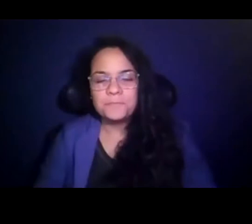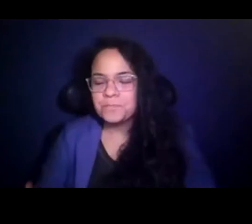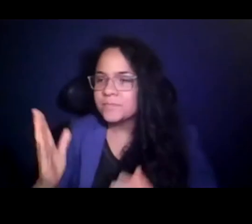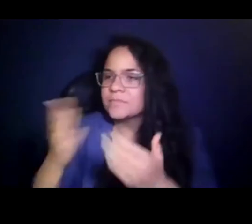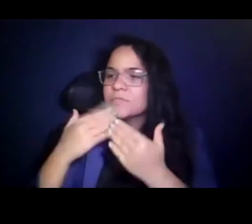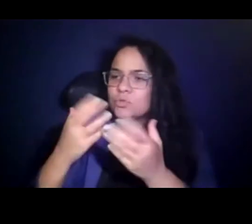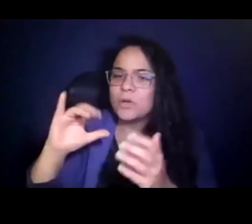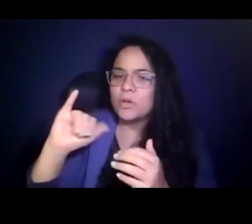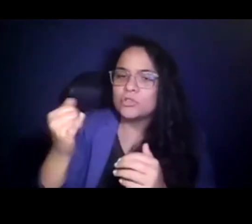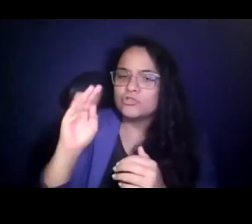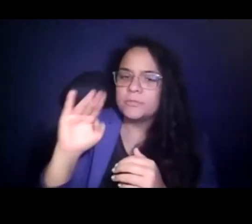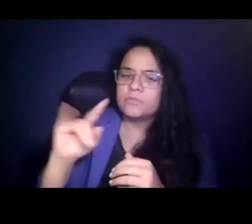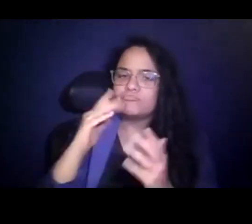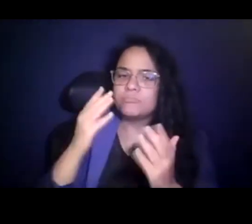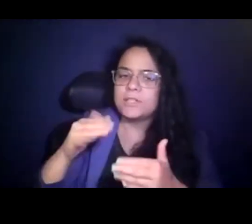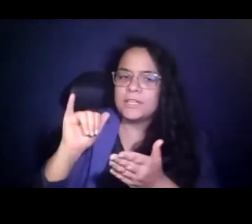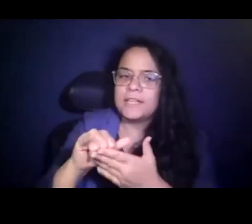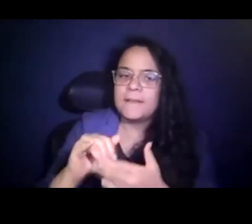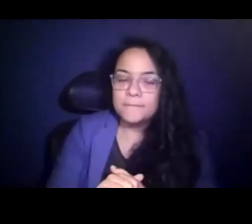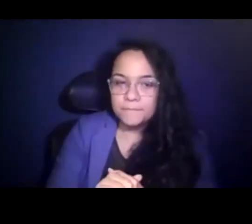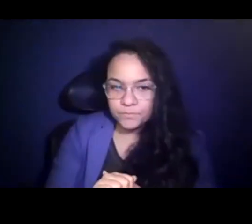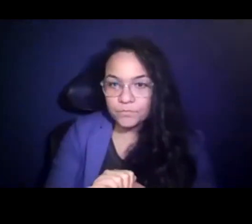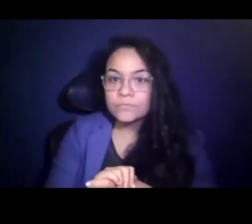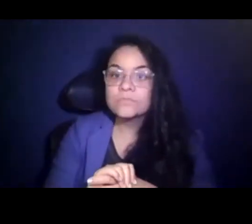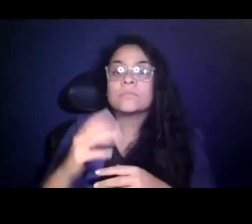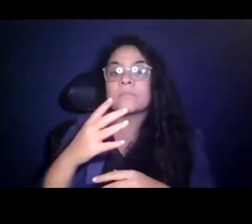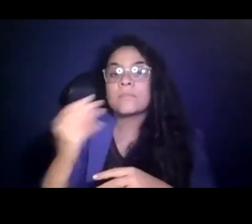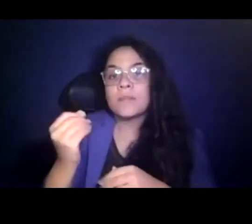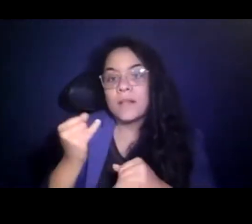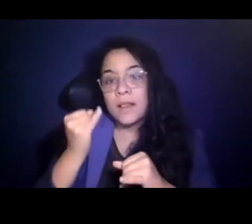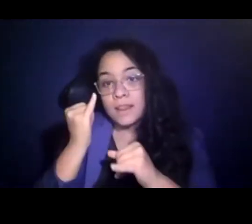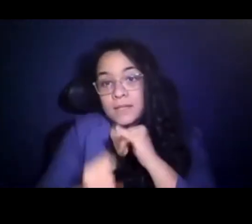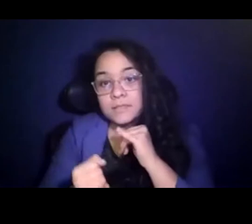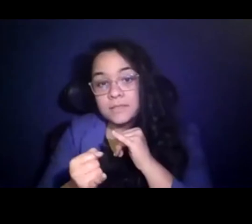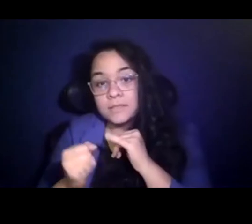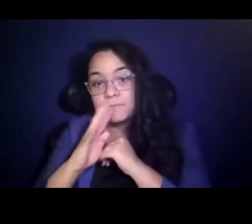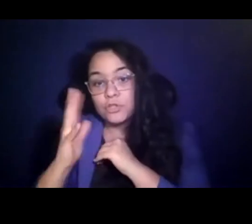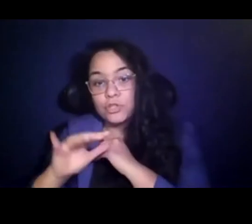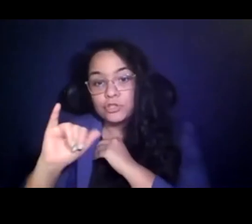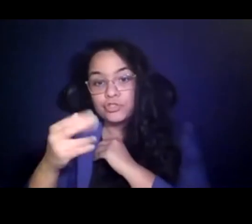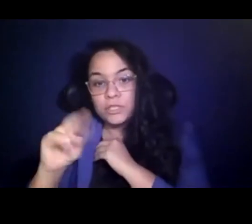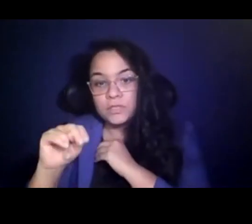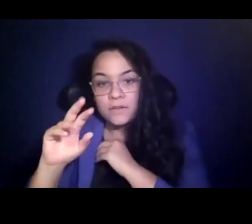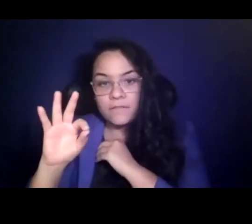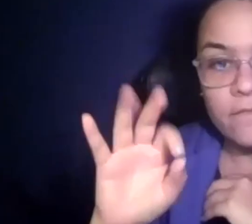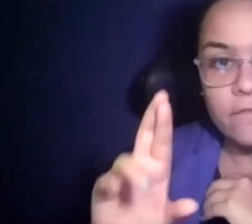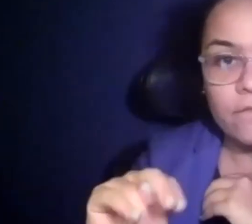15:23:32 We really appreciate it. 15:23:38 And our last speaker, Jason from Oklahoma City, one minute for you.